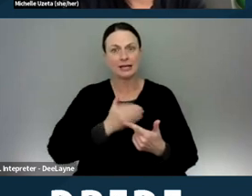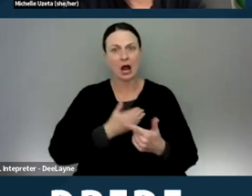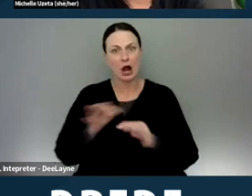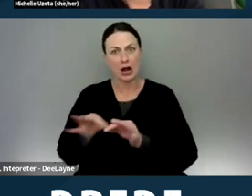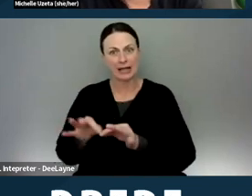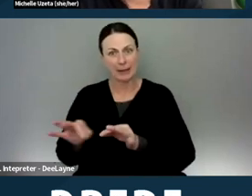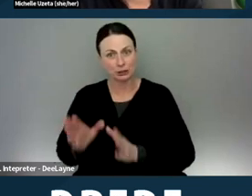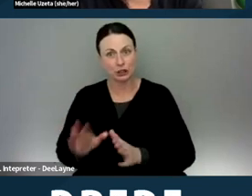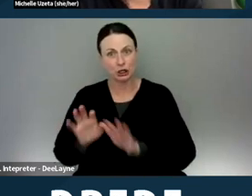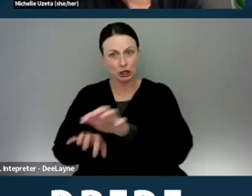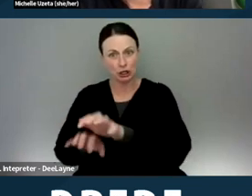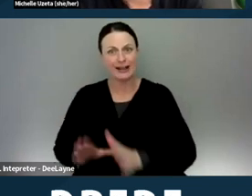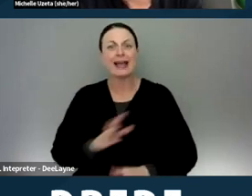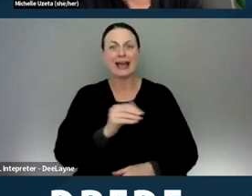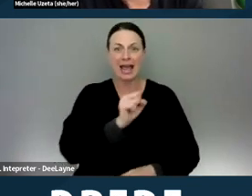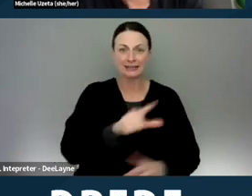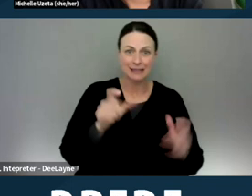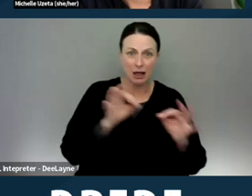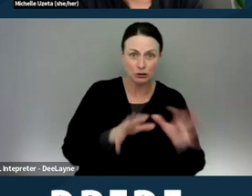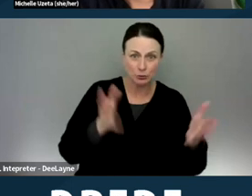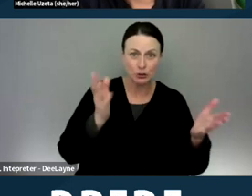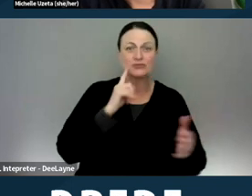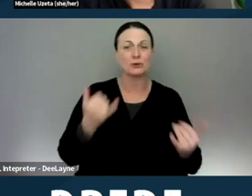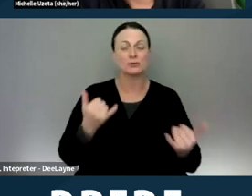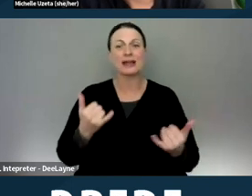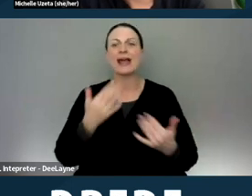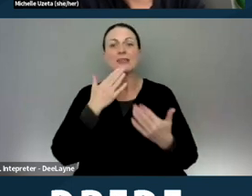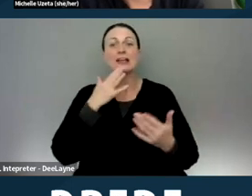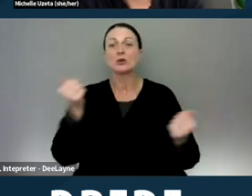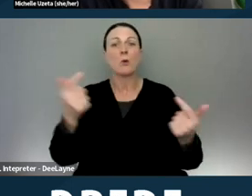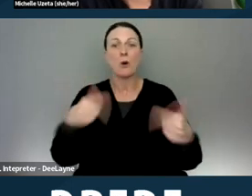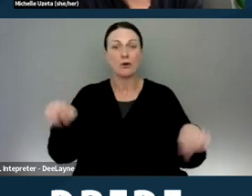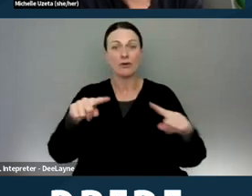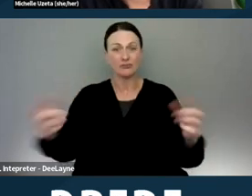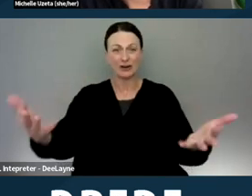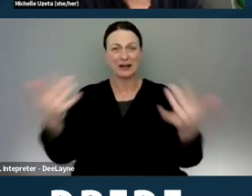and ASL providers for today's webinar. And thank you all for attending.